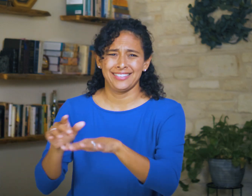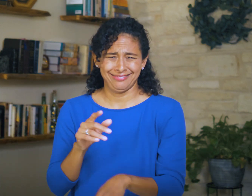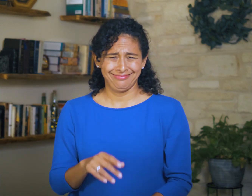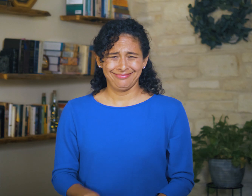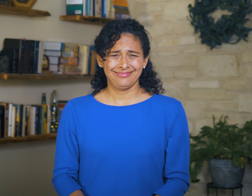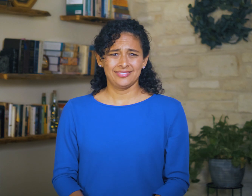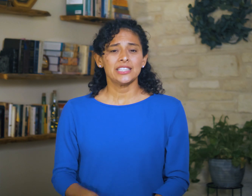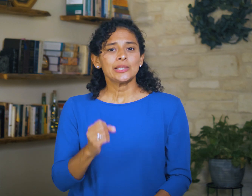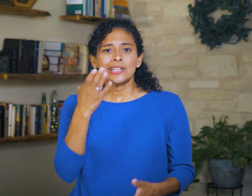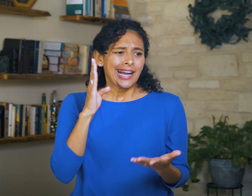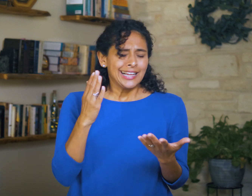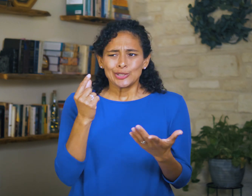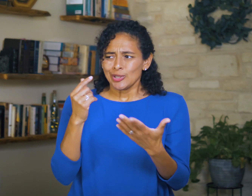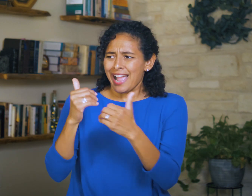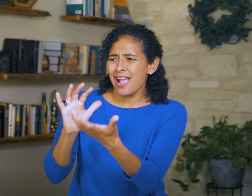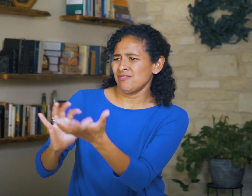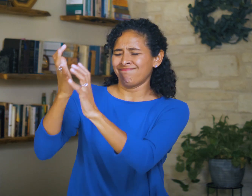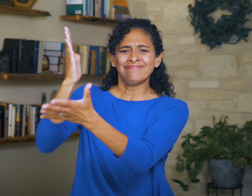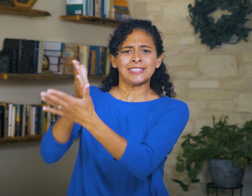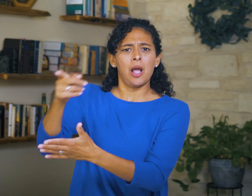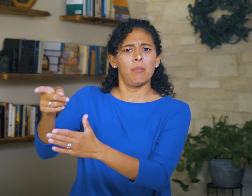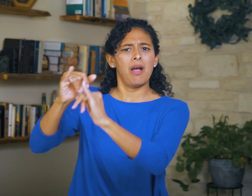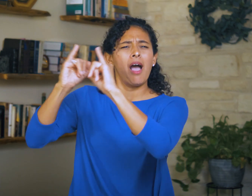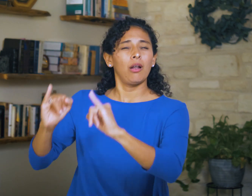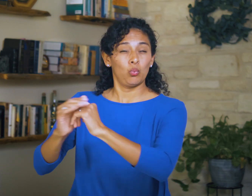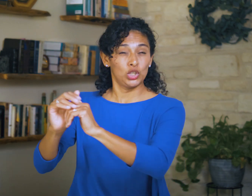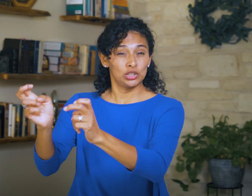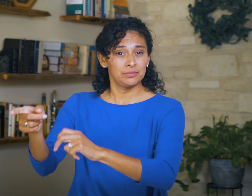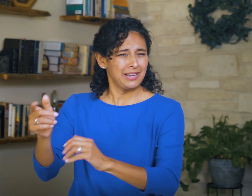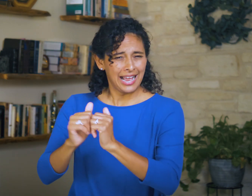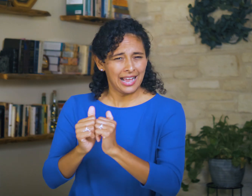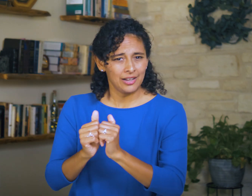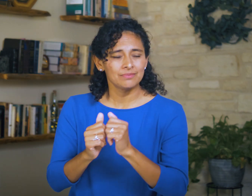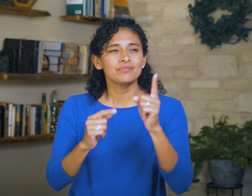so He thwarts their idolatry.